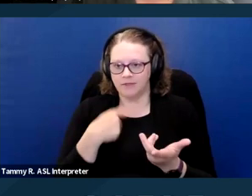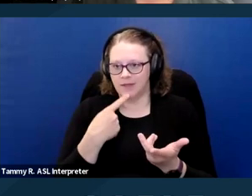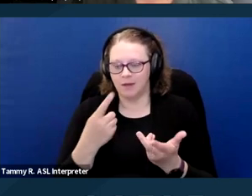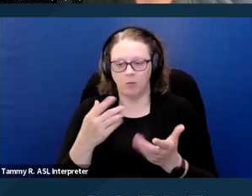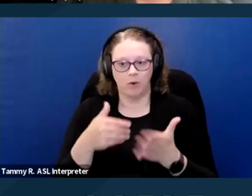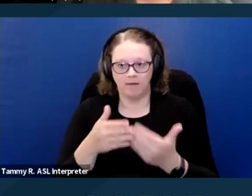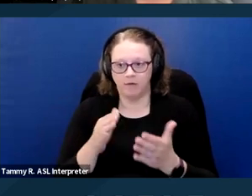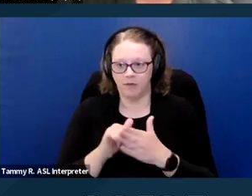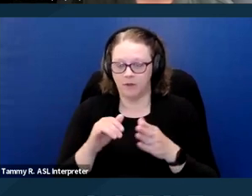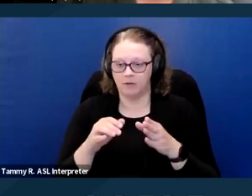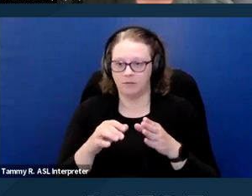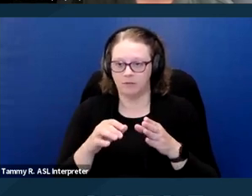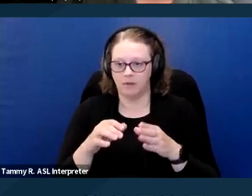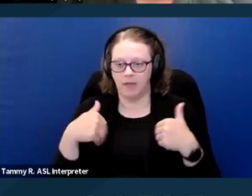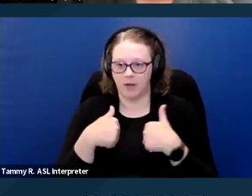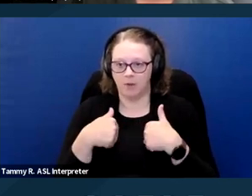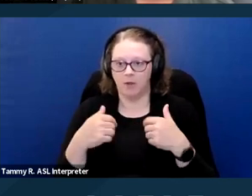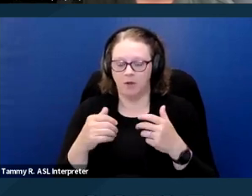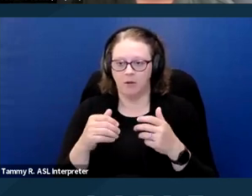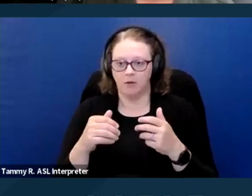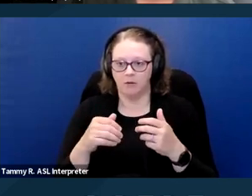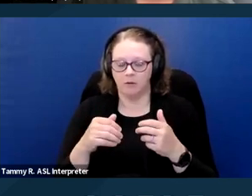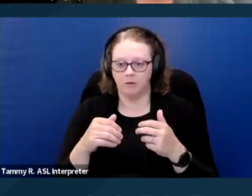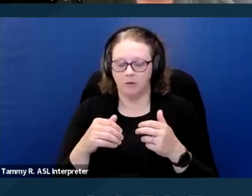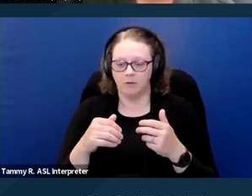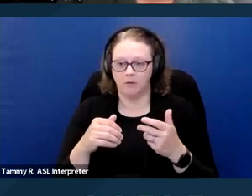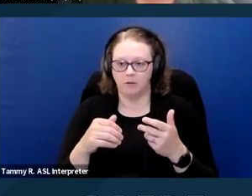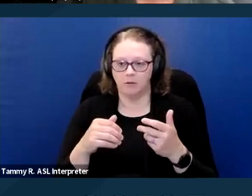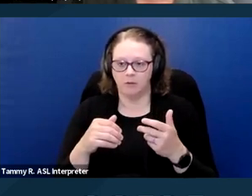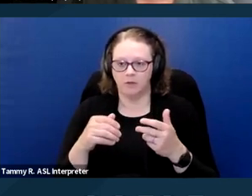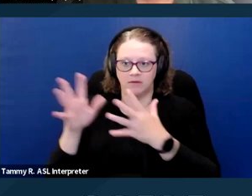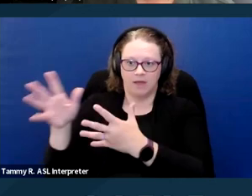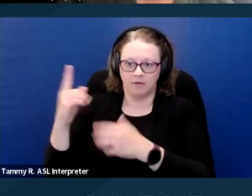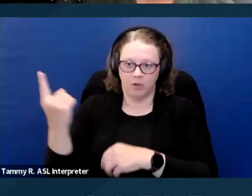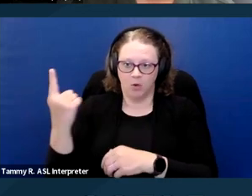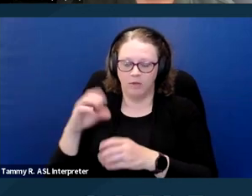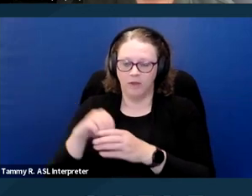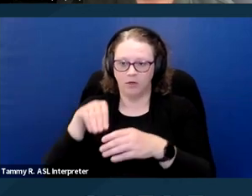that the animal be locked up in a kennel rather than just be allowed to be inside their home.